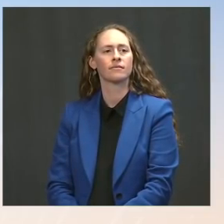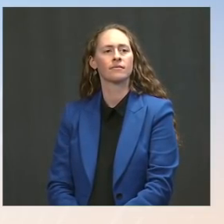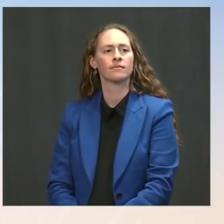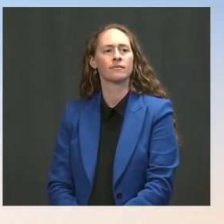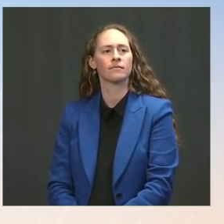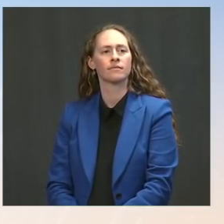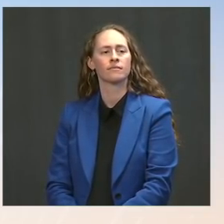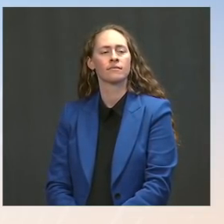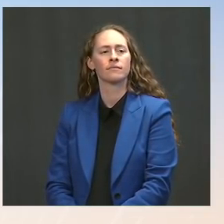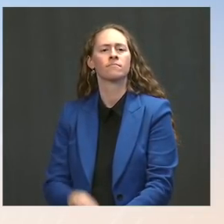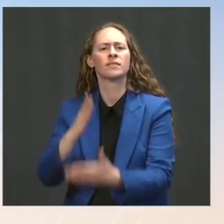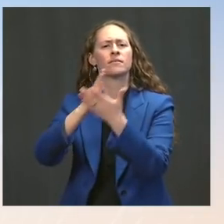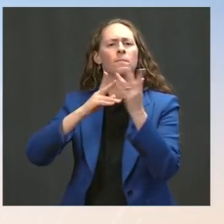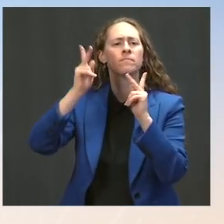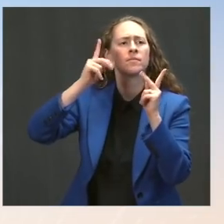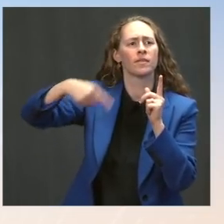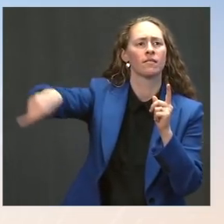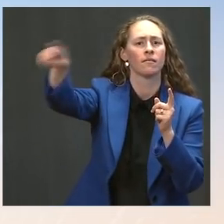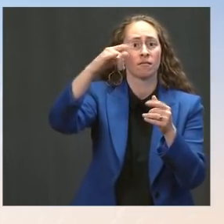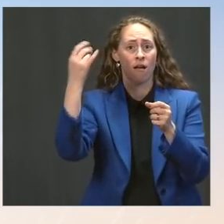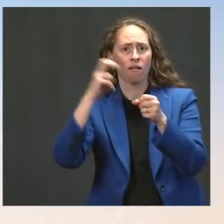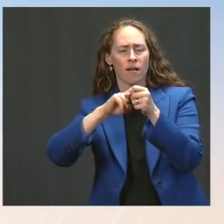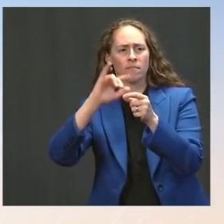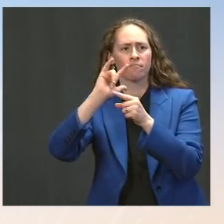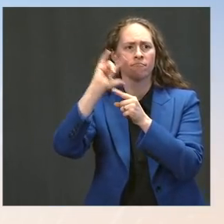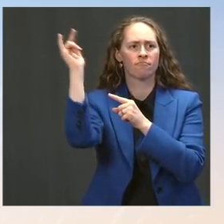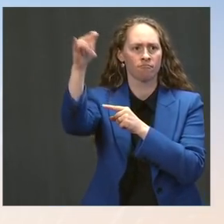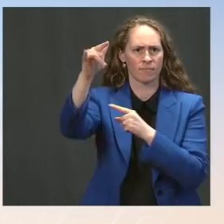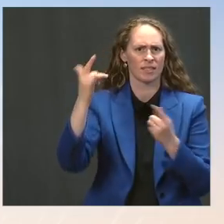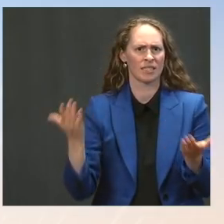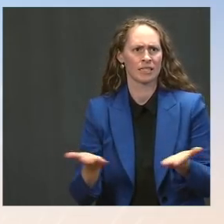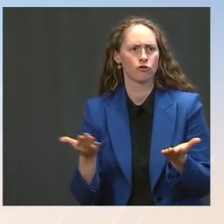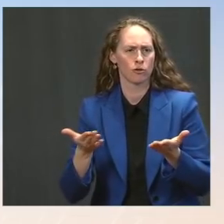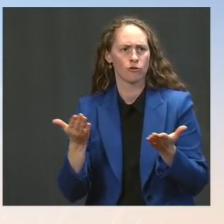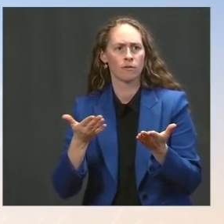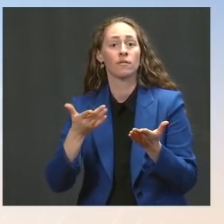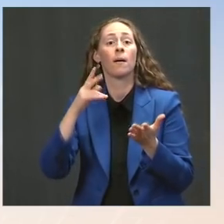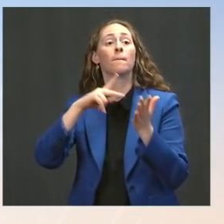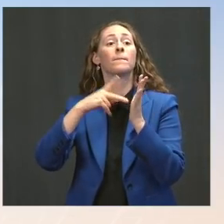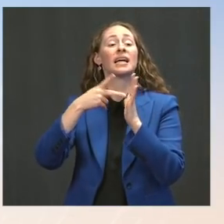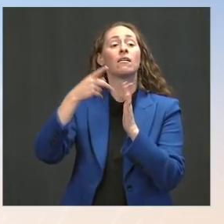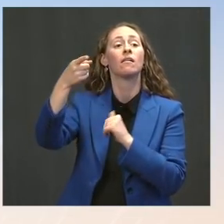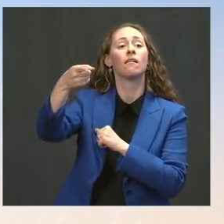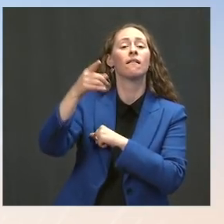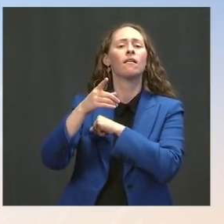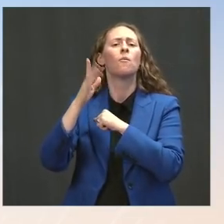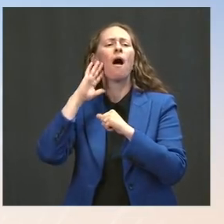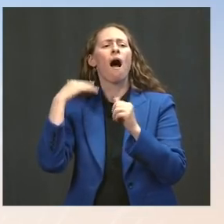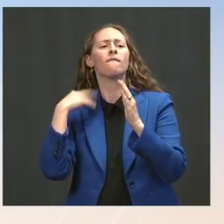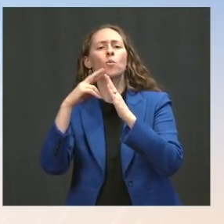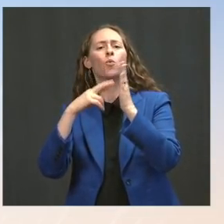that's set to expire in September -- should we anticipate that that would likely stay in place, given the Delta variant?